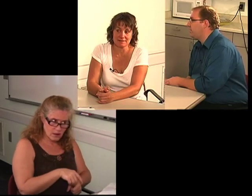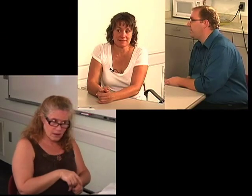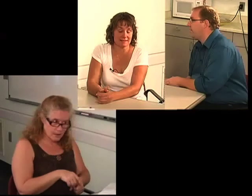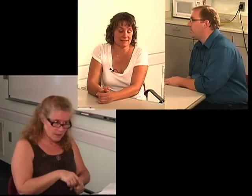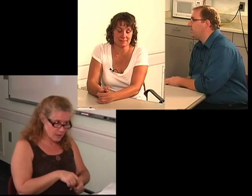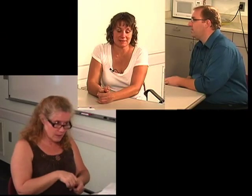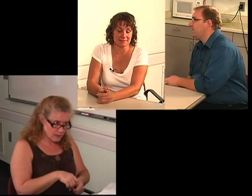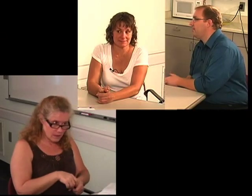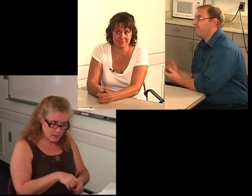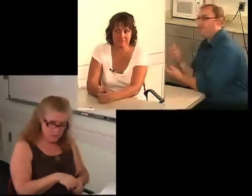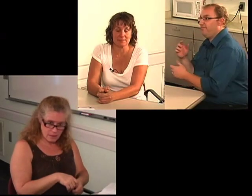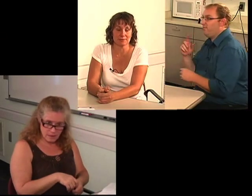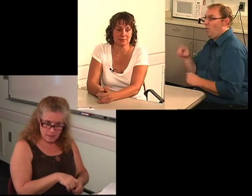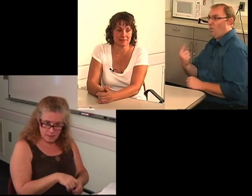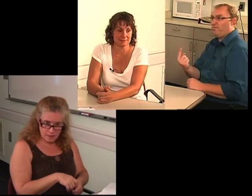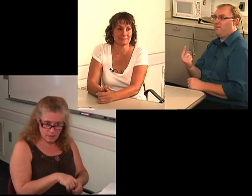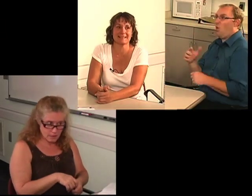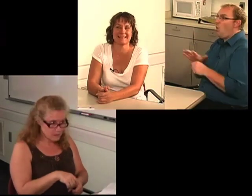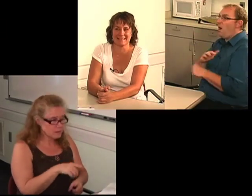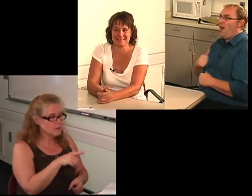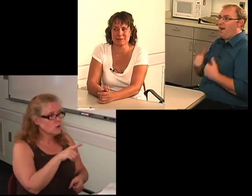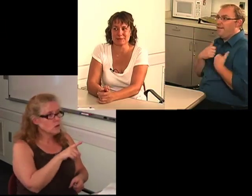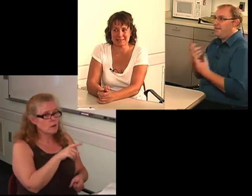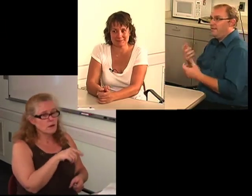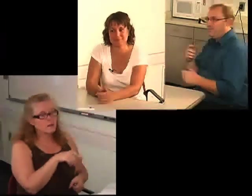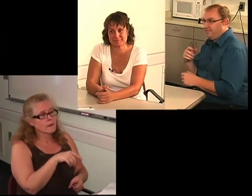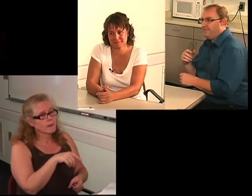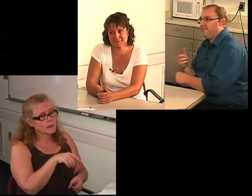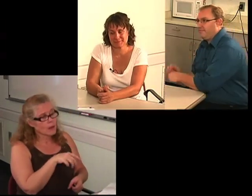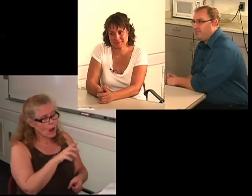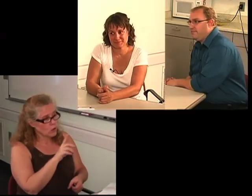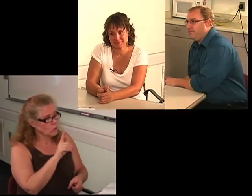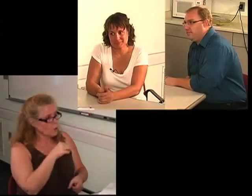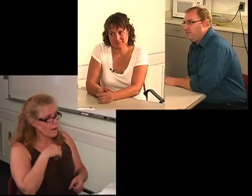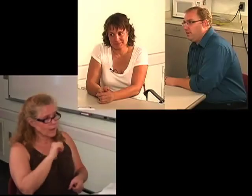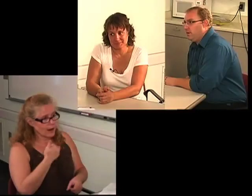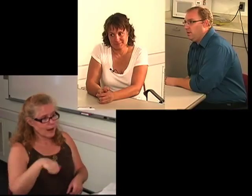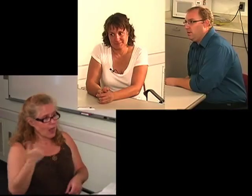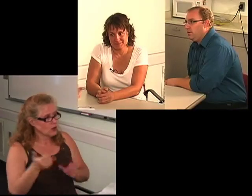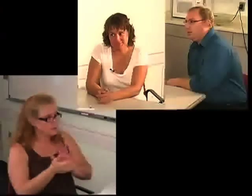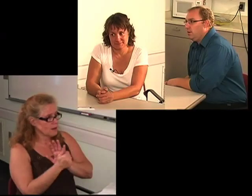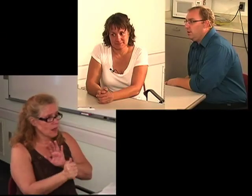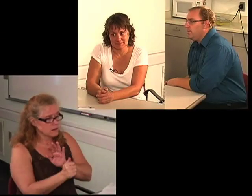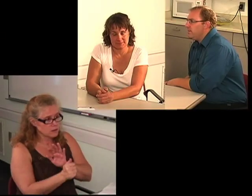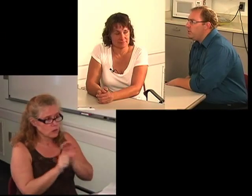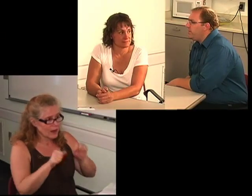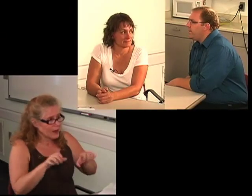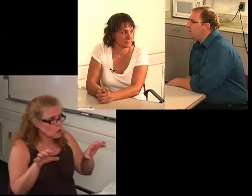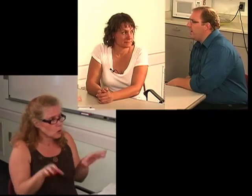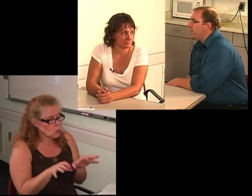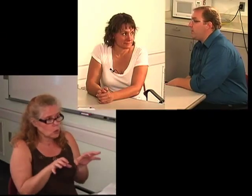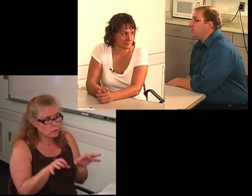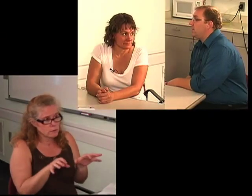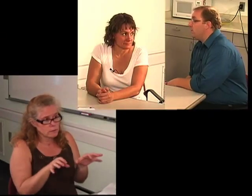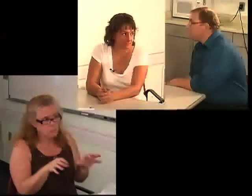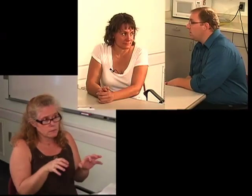C: I did that my whole life, my adult life. I: Do you feel that you have any other skills